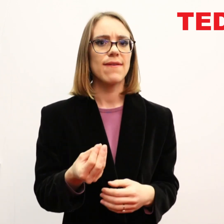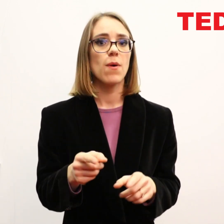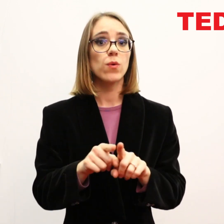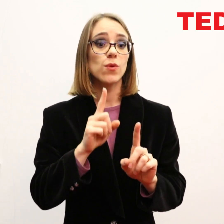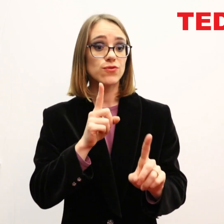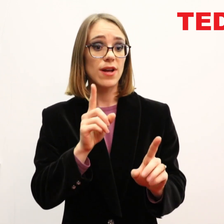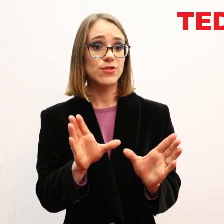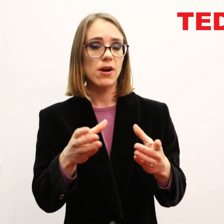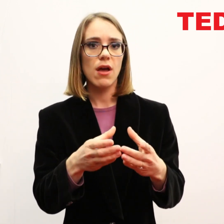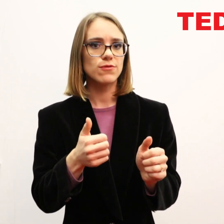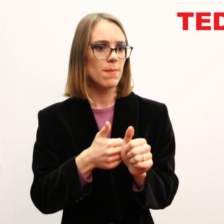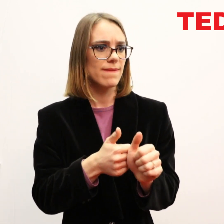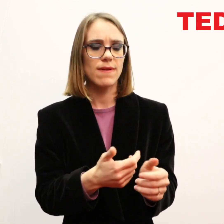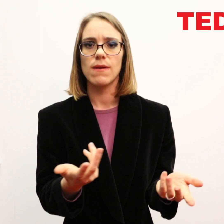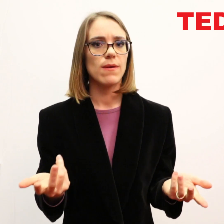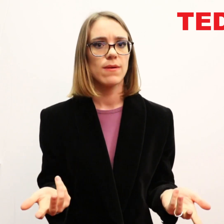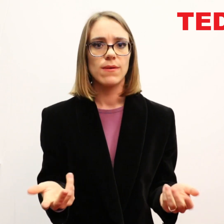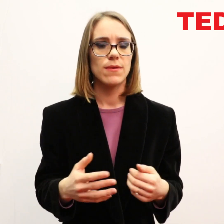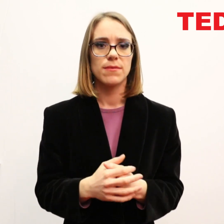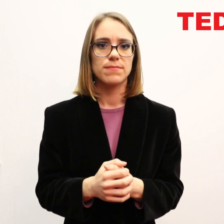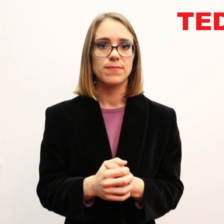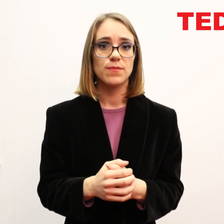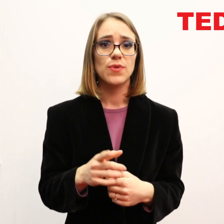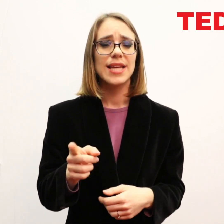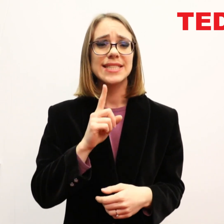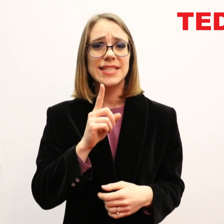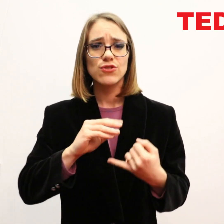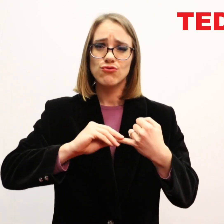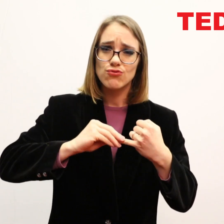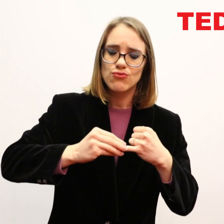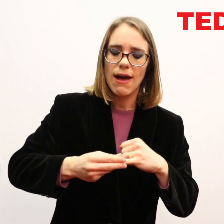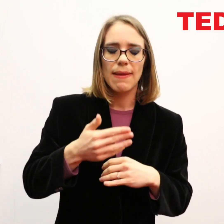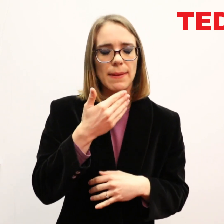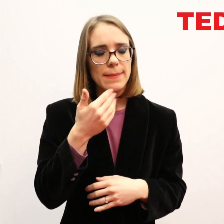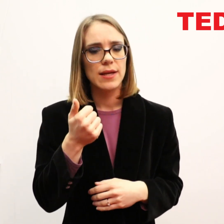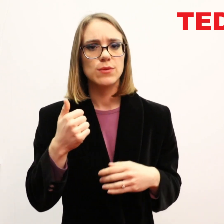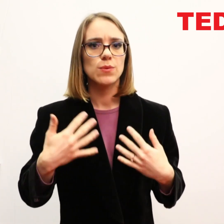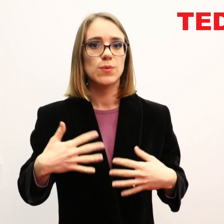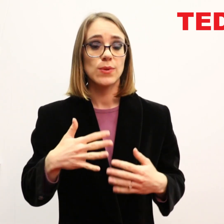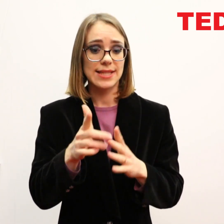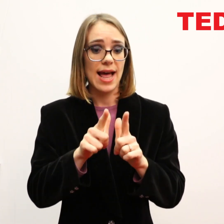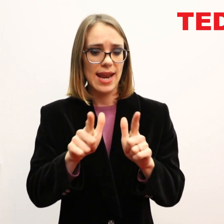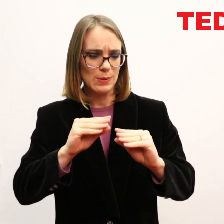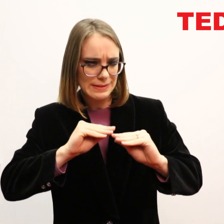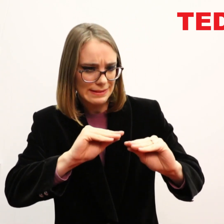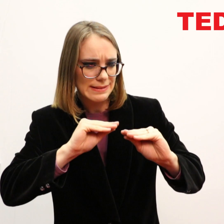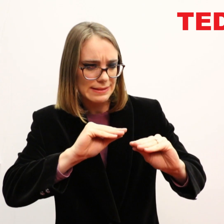But also their ability to follow instructions in the classrooms. Teachers try their best to introduce sign language